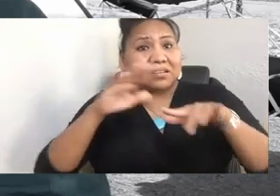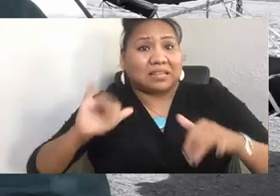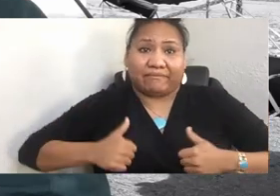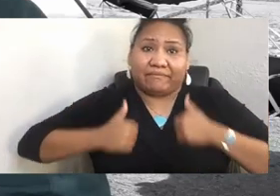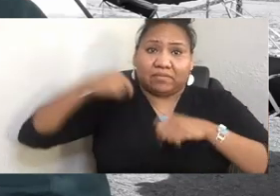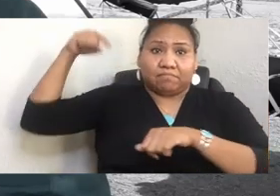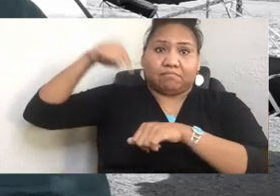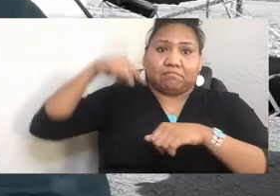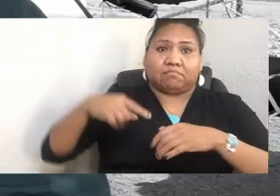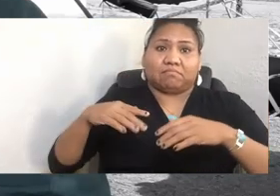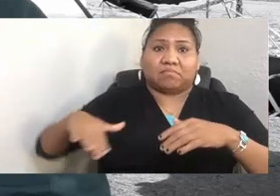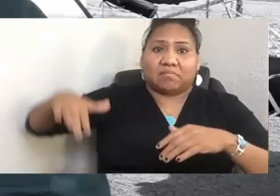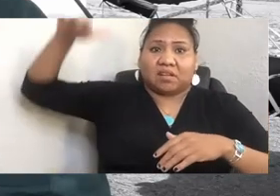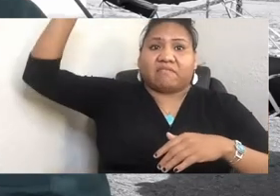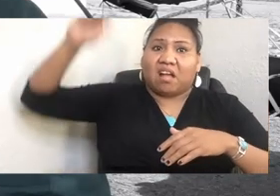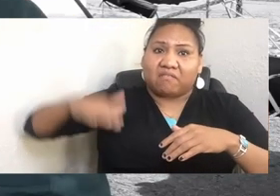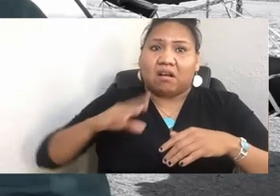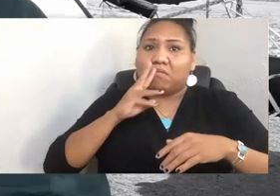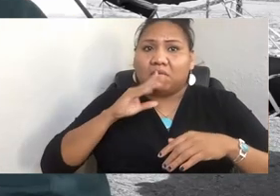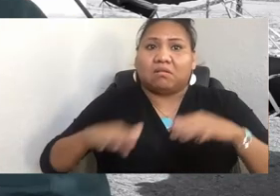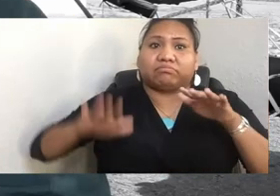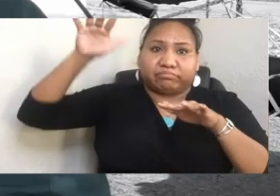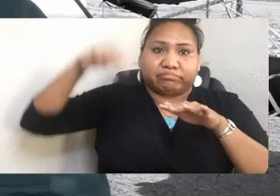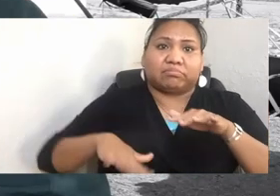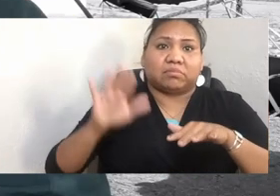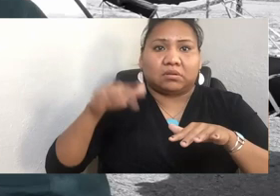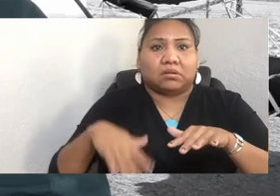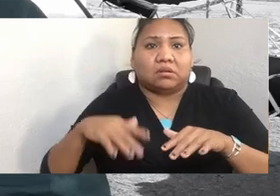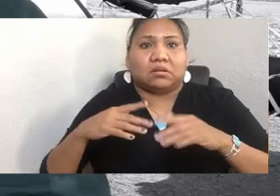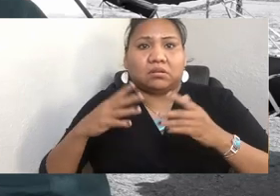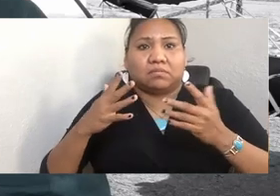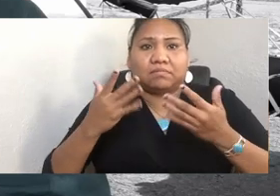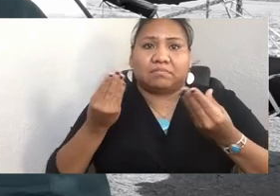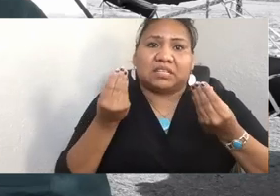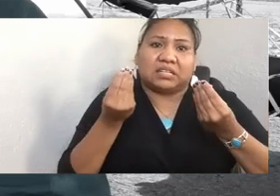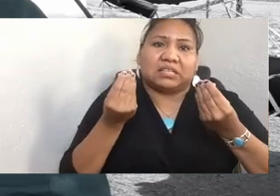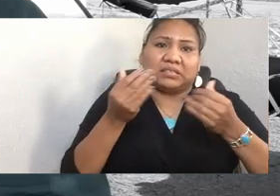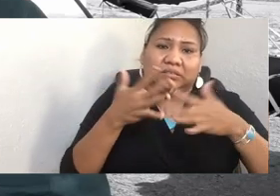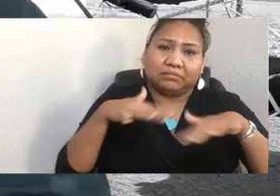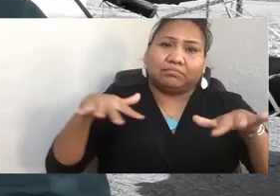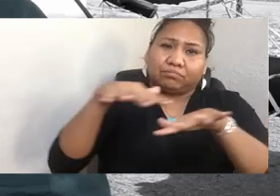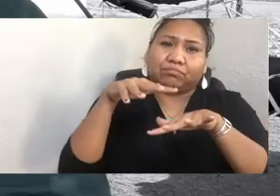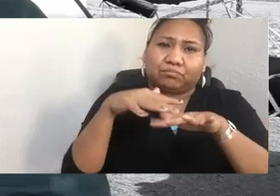to make for plentiful farming. He remembers his coming-of-age ceremony, where he proved himself by swimming the breadth